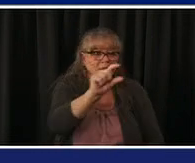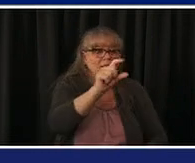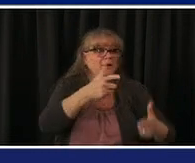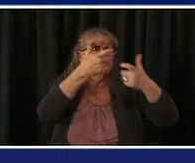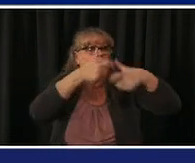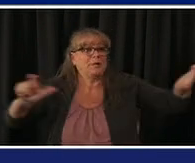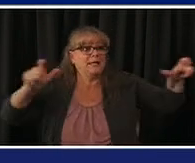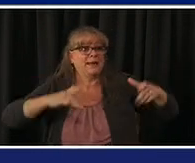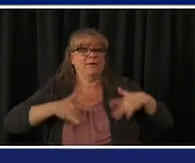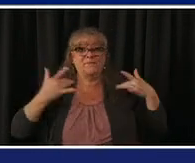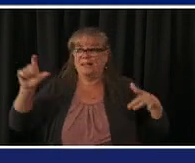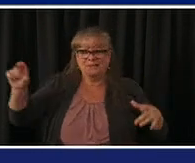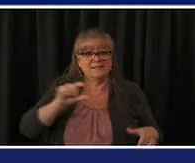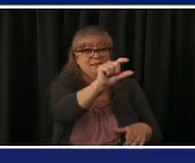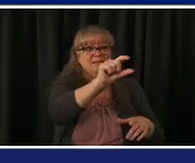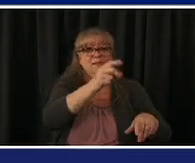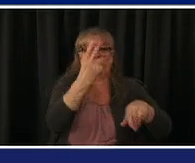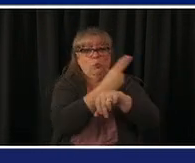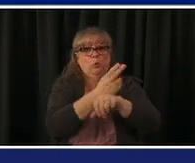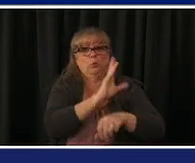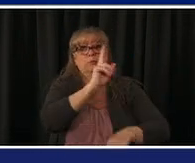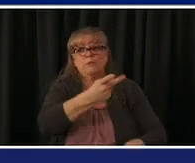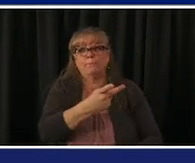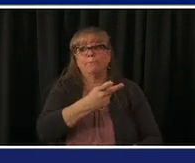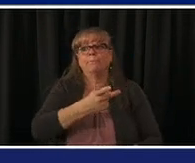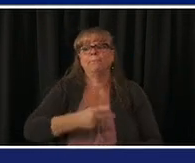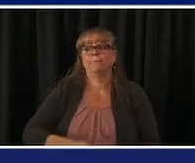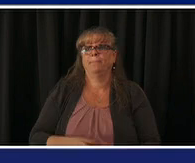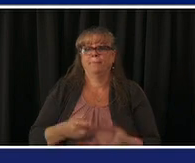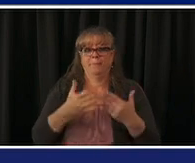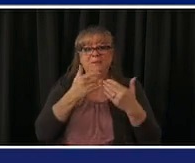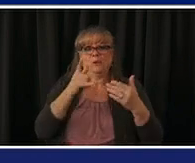get them scheduled very very easy another thing we're launching very soon really within the next